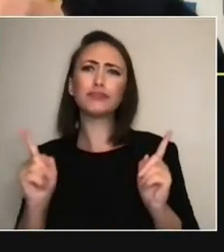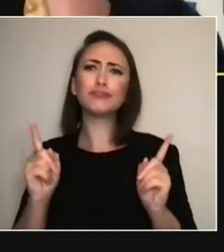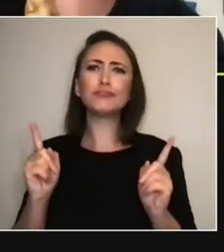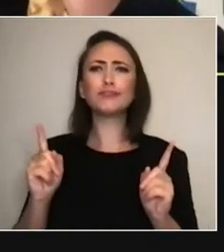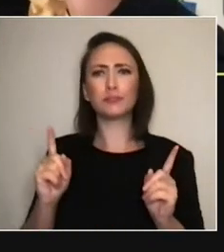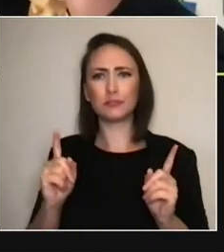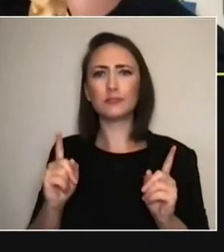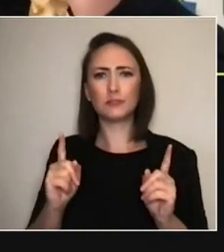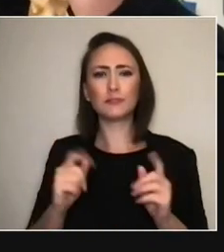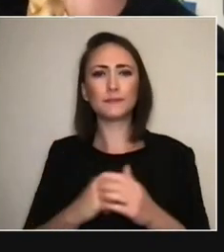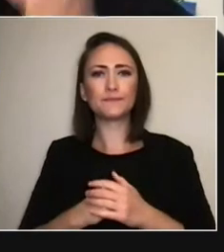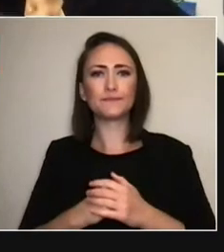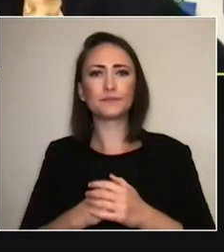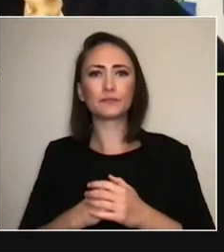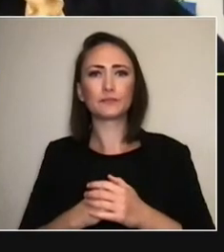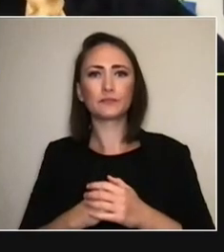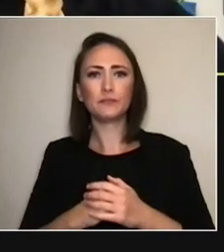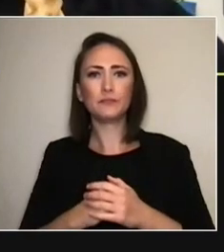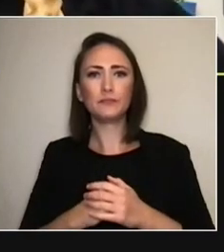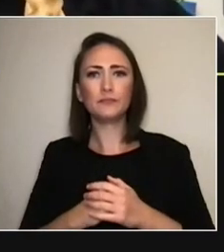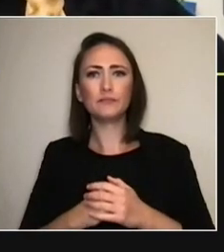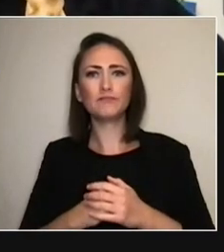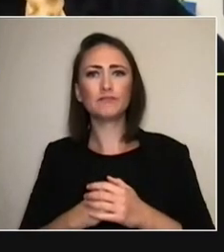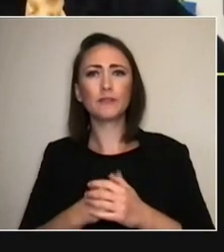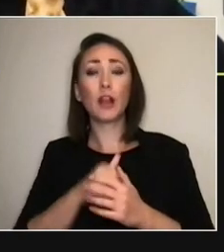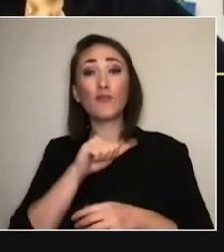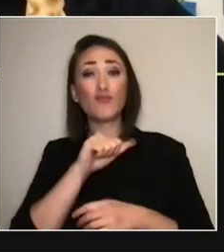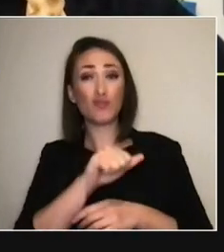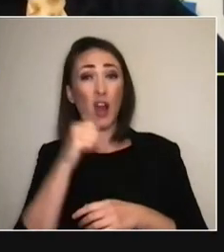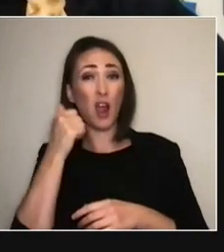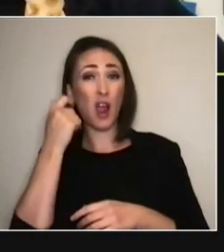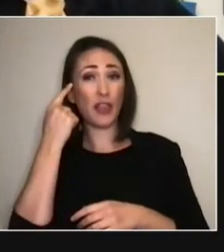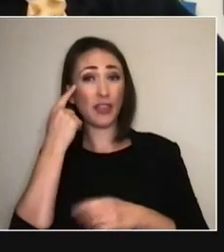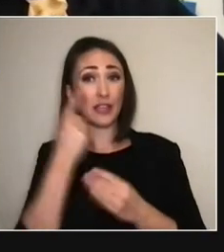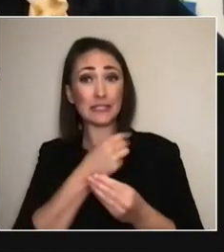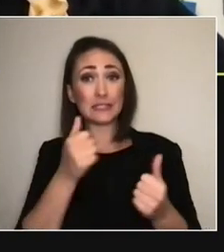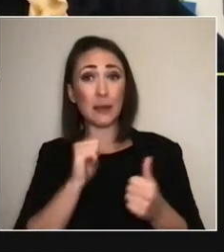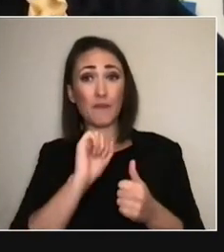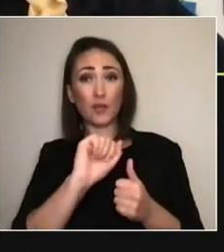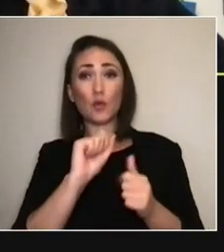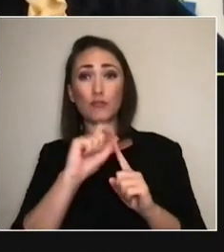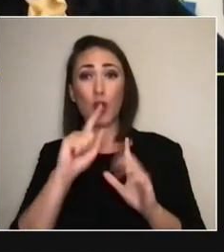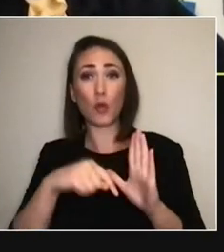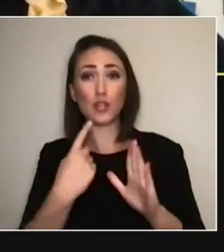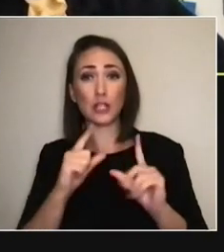that you were doing, I guess, throughout the ebb and flow of the pandemic,